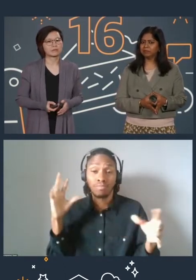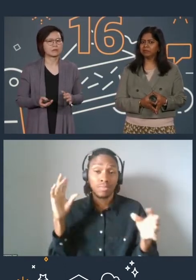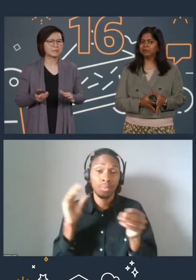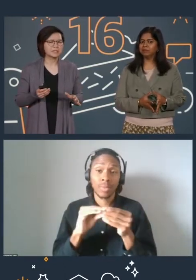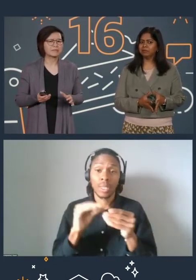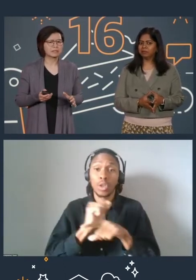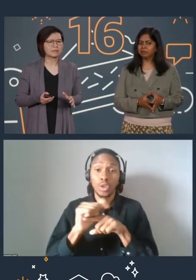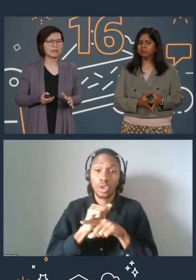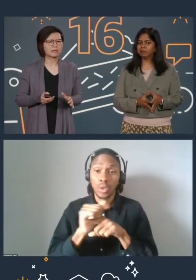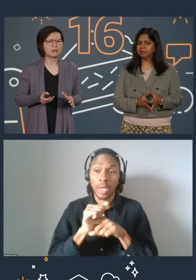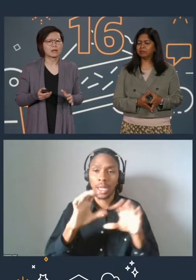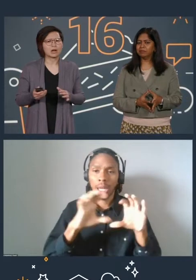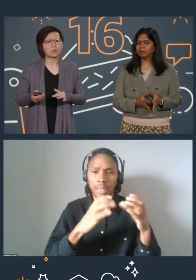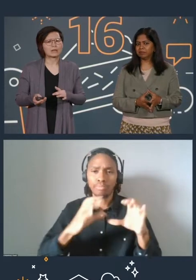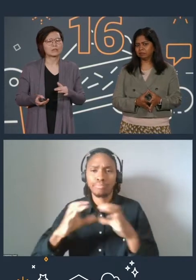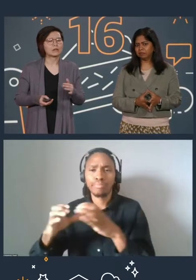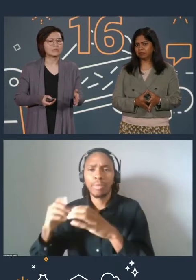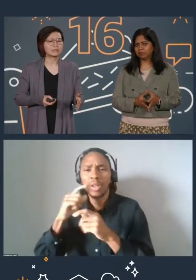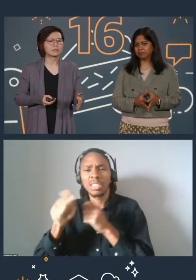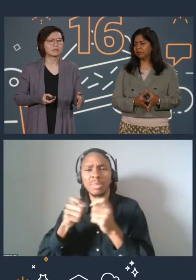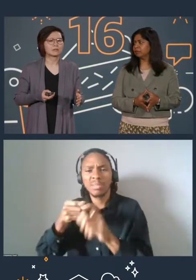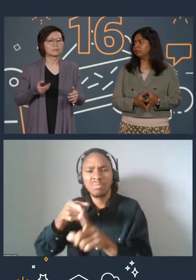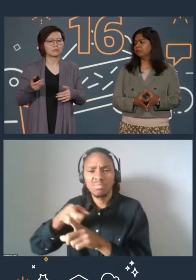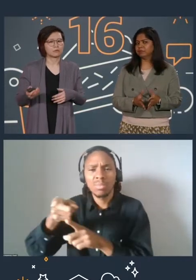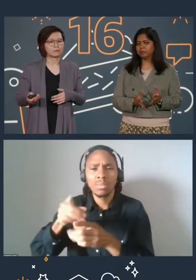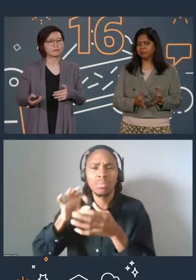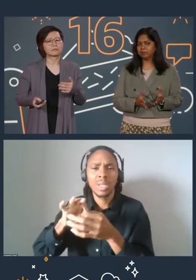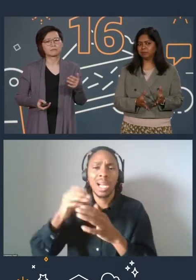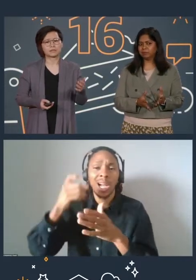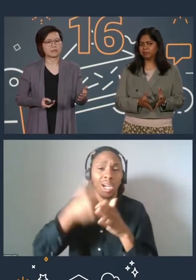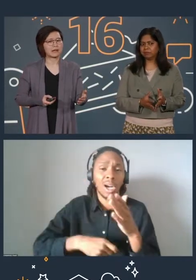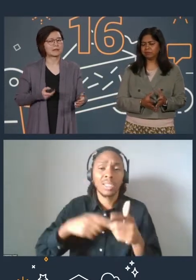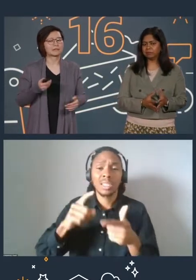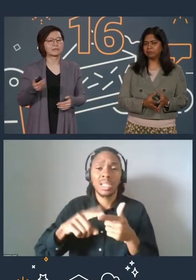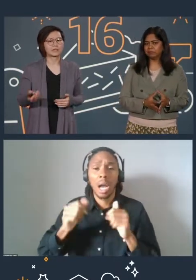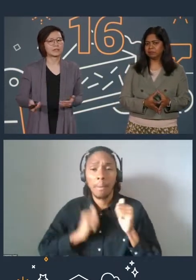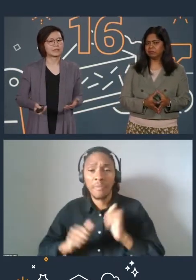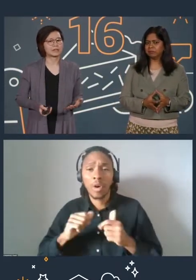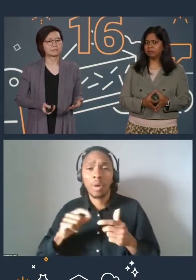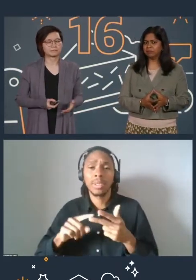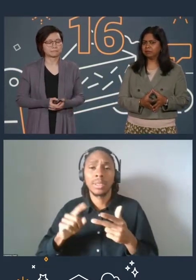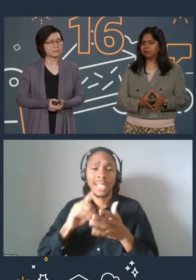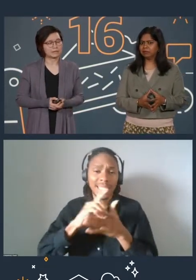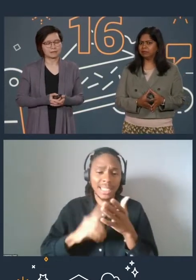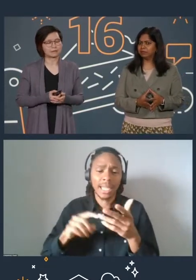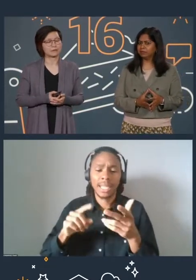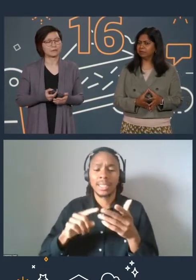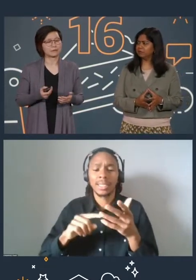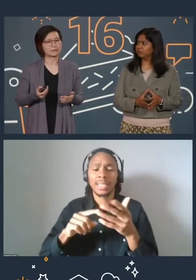for a specific domain around cost, performance, design security, and so forth.